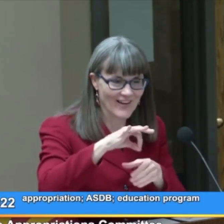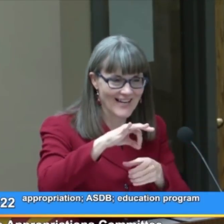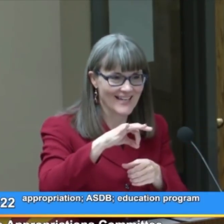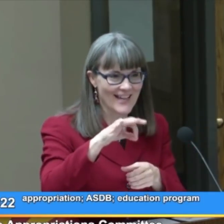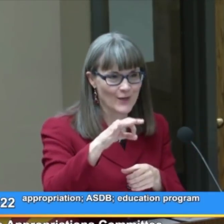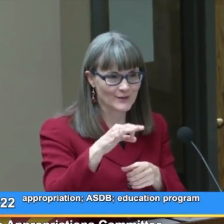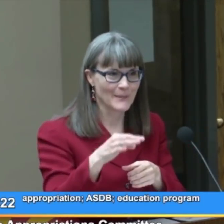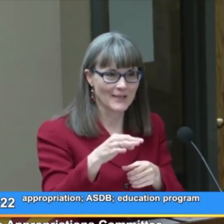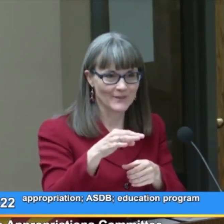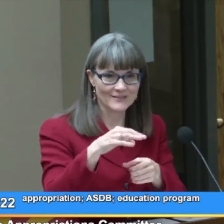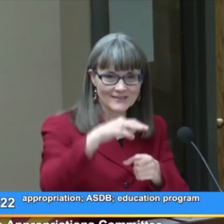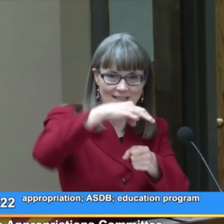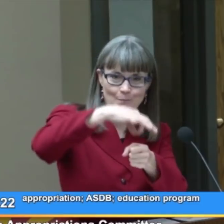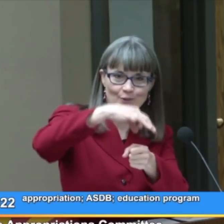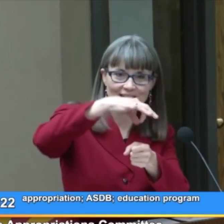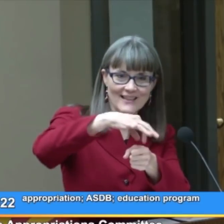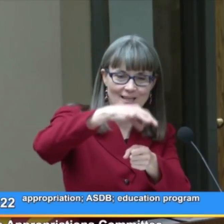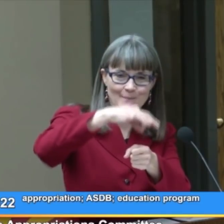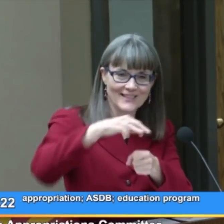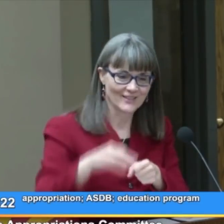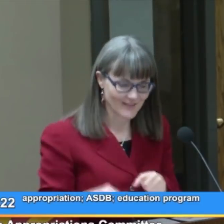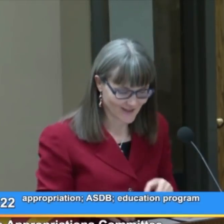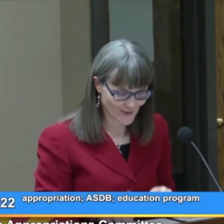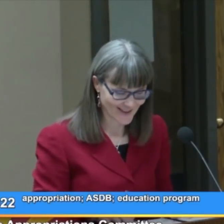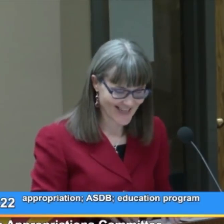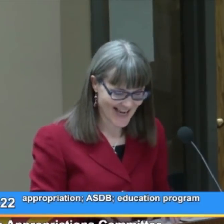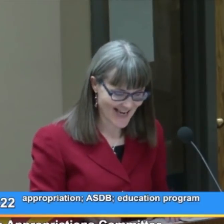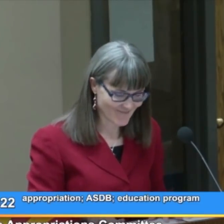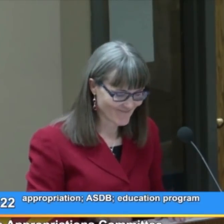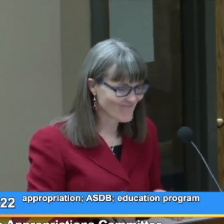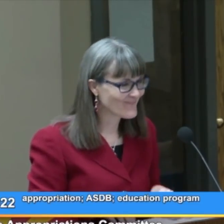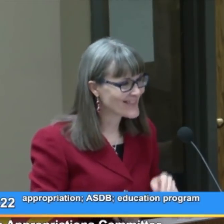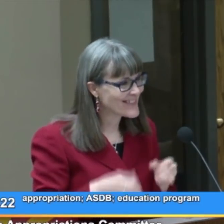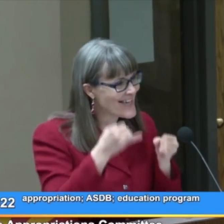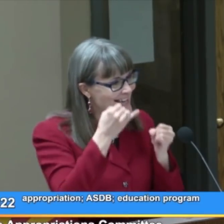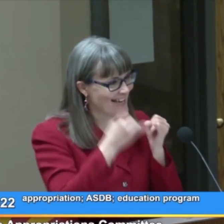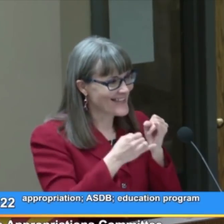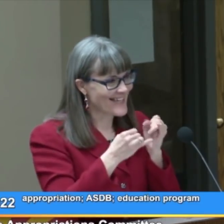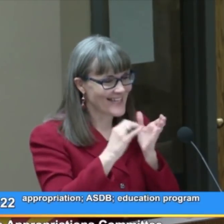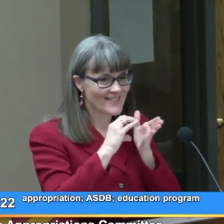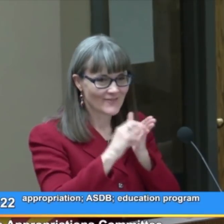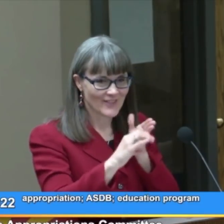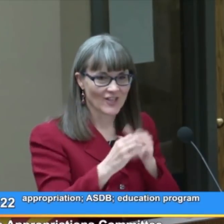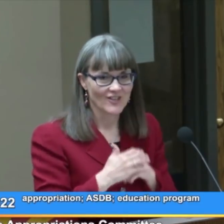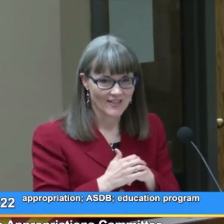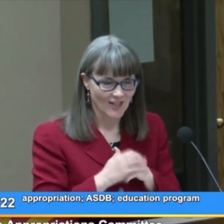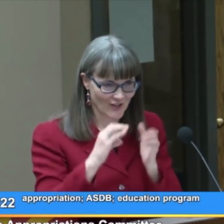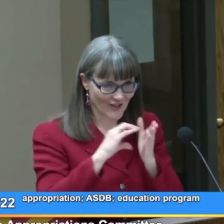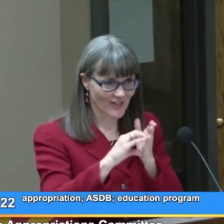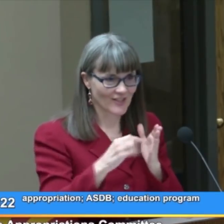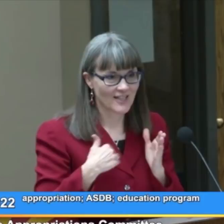finding those pebbles and putting them into the soda cans. At the end of the article,